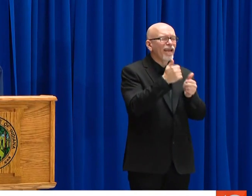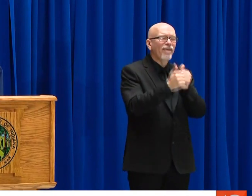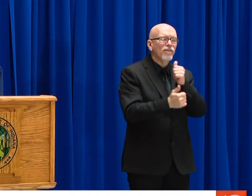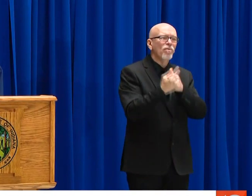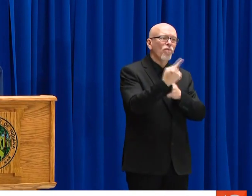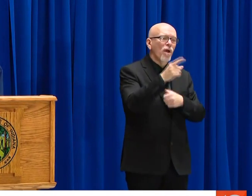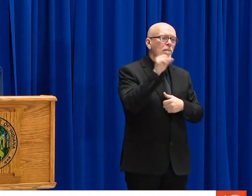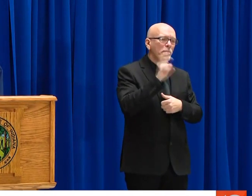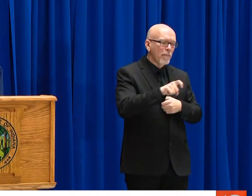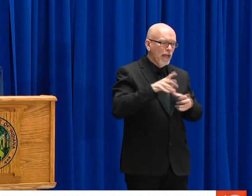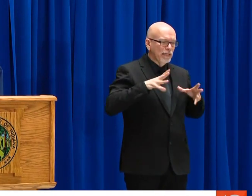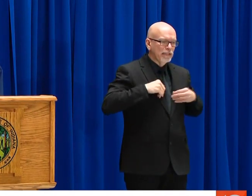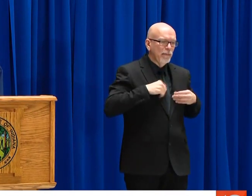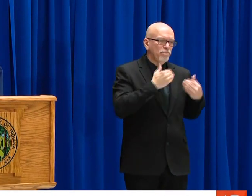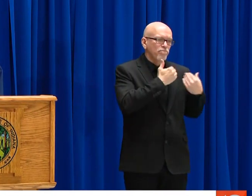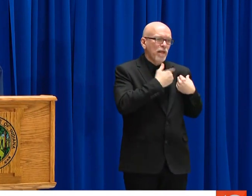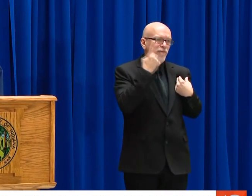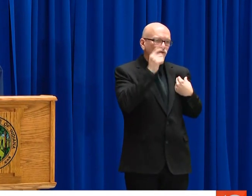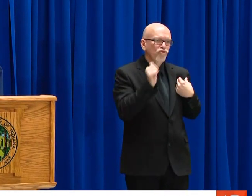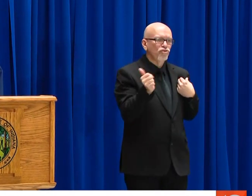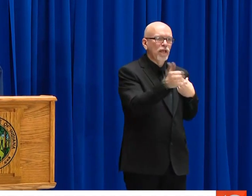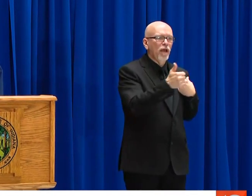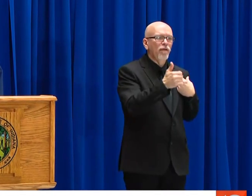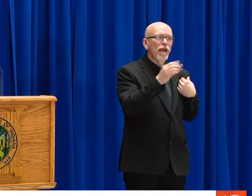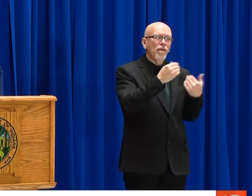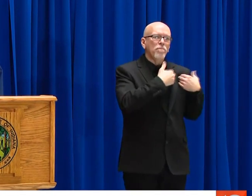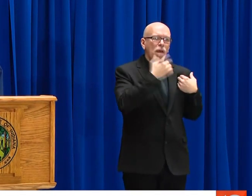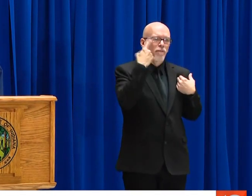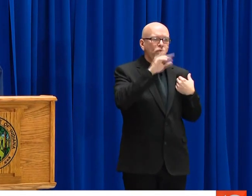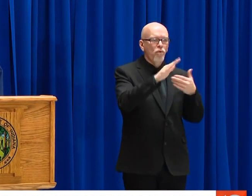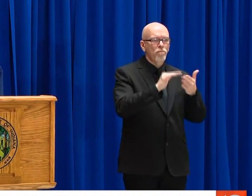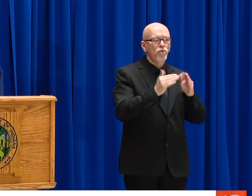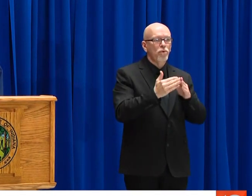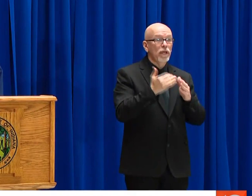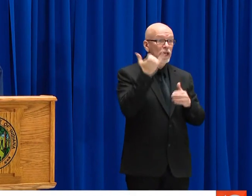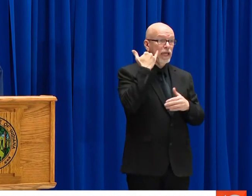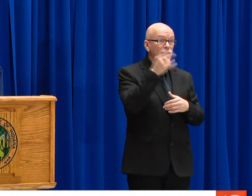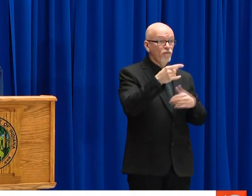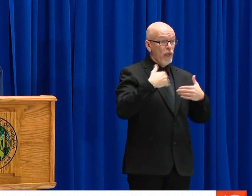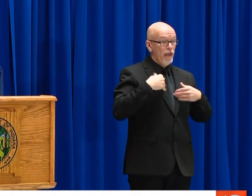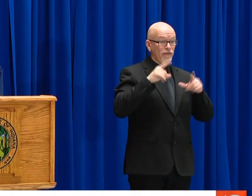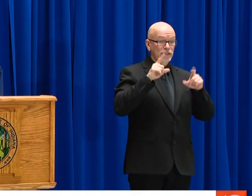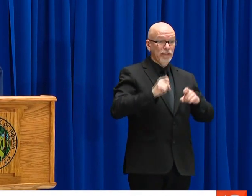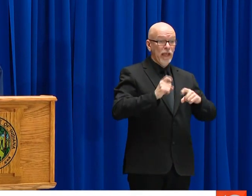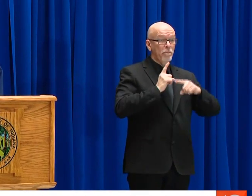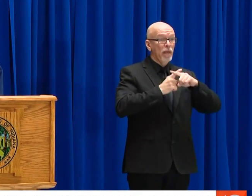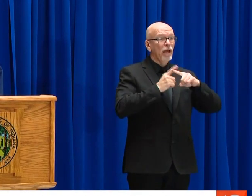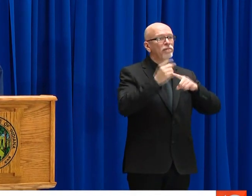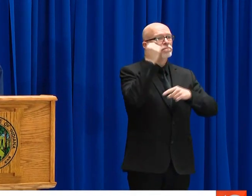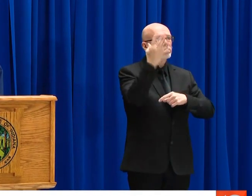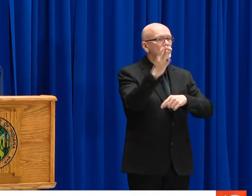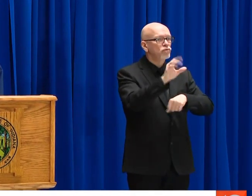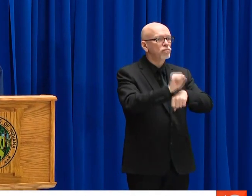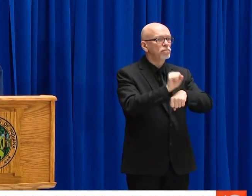FACILITY, JAILS AND DEPARTMENT OF CORRECTIONS. SO I'M ASKING FOR ALL OF US TO TAKE PERSONAL RESPONSIBILITY FOR